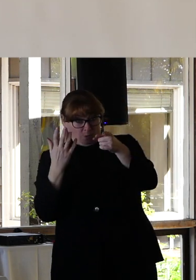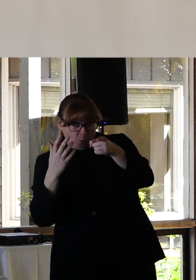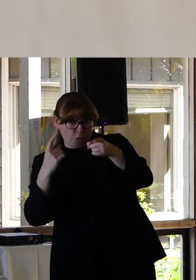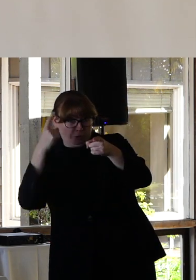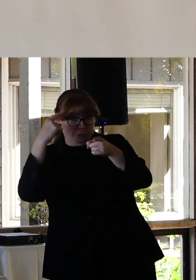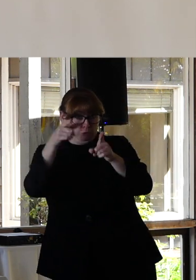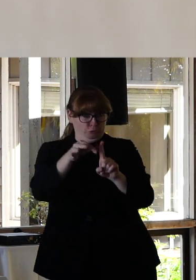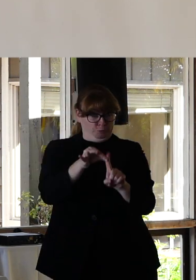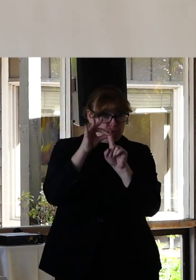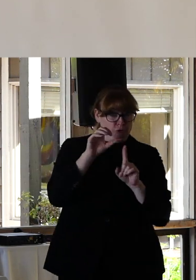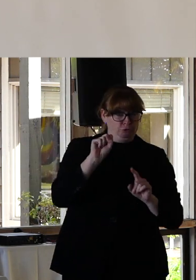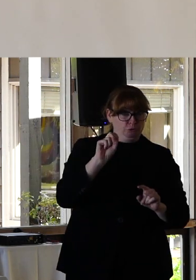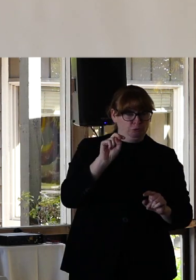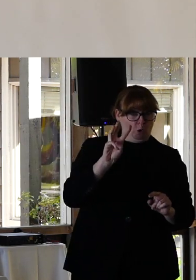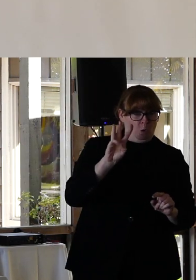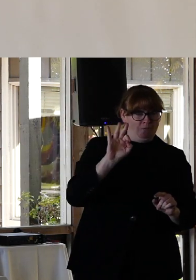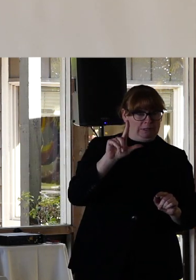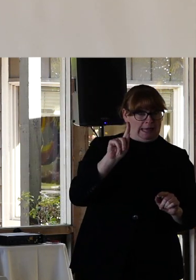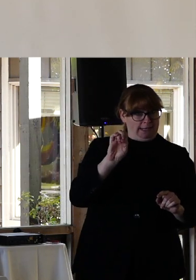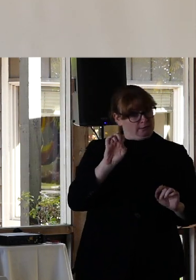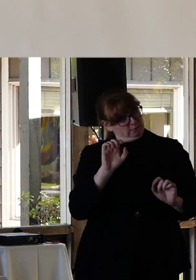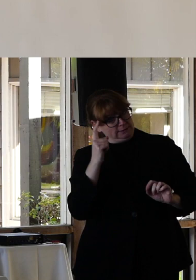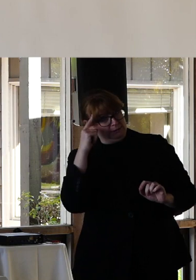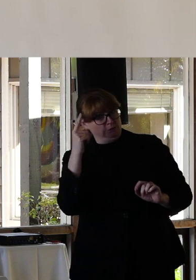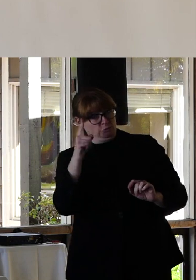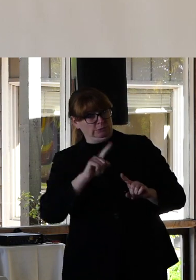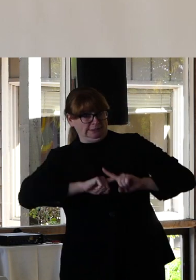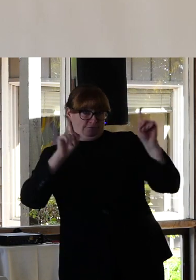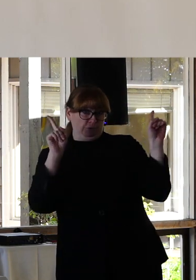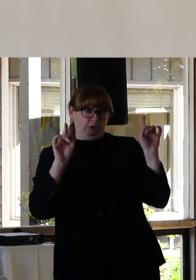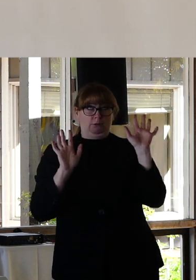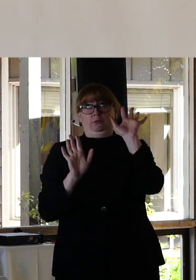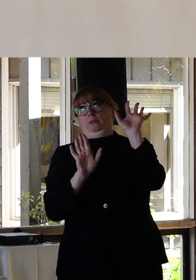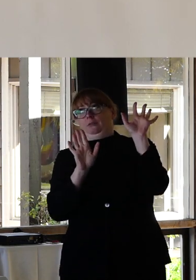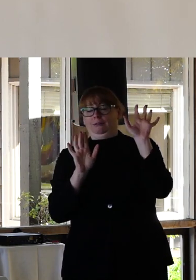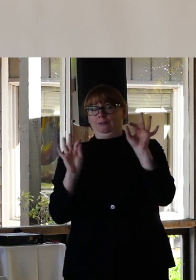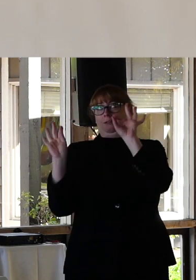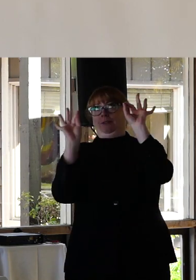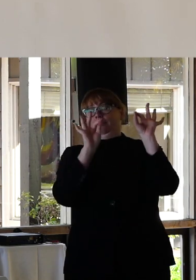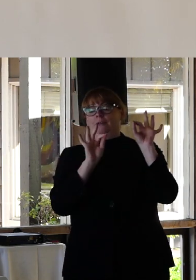a special snowflake. Which, as a tangent that I think might be my favorite